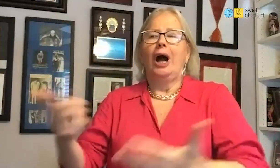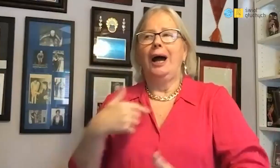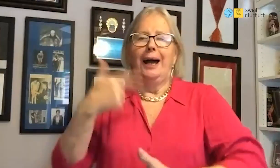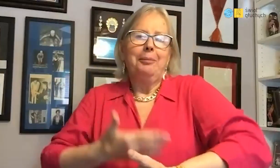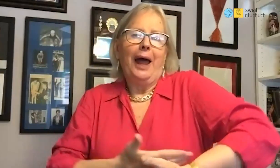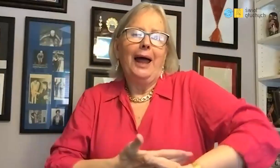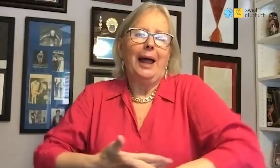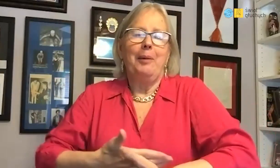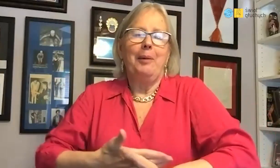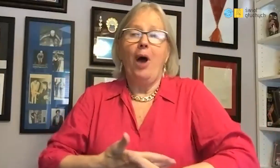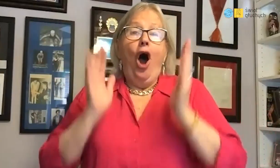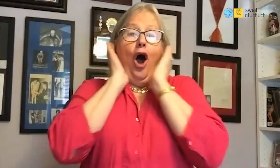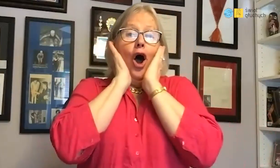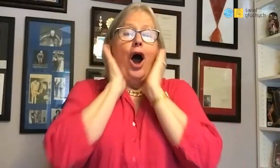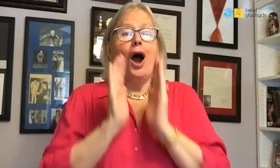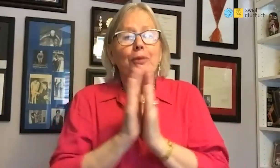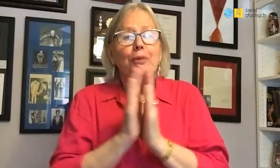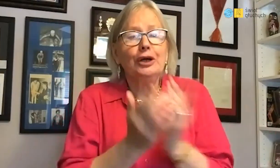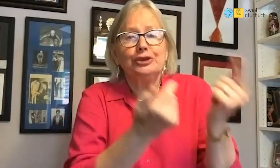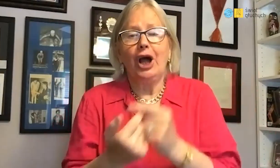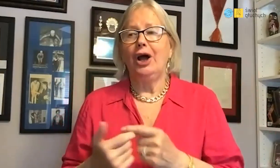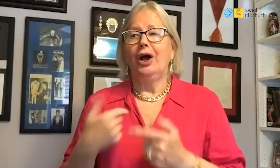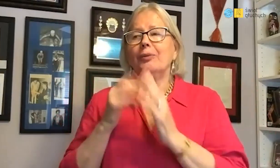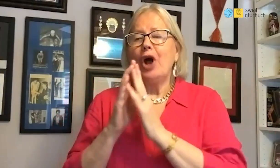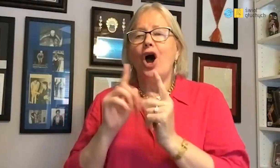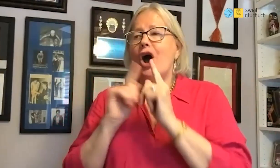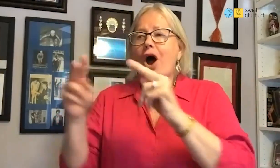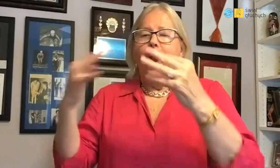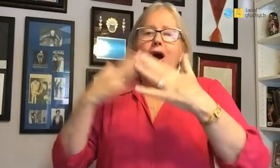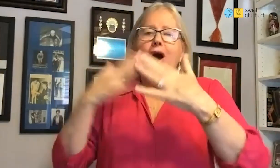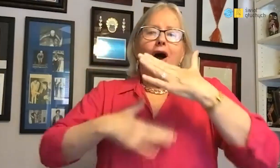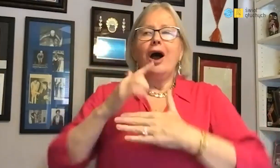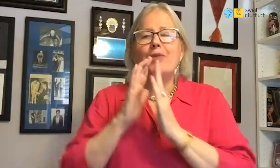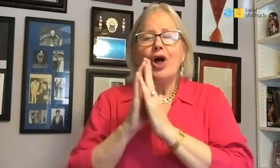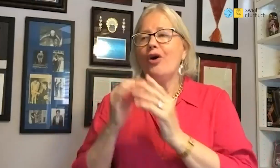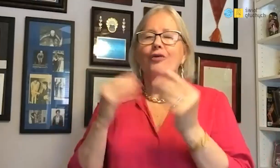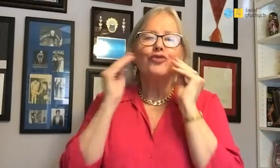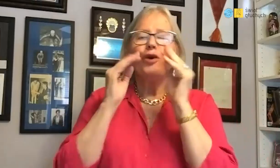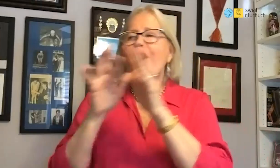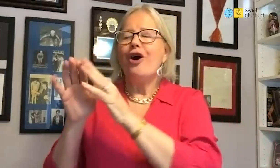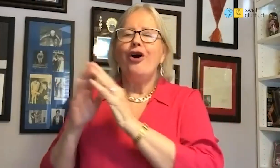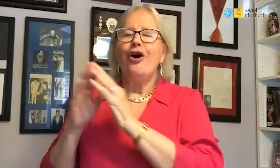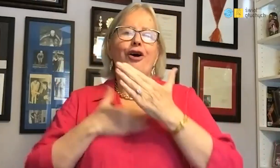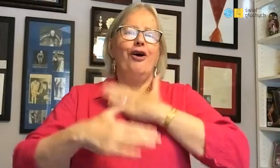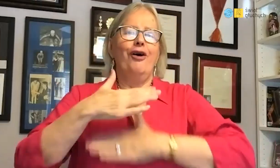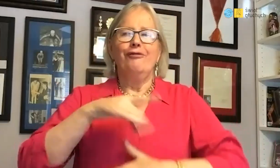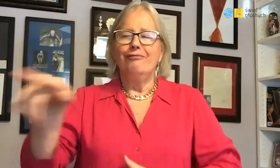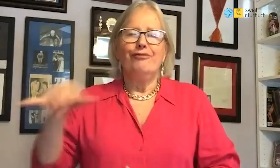After the hug, she asked what happened I explained she told me that I should show her my daughter. Everyone on mine they enjoyed the view.